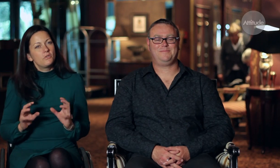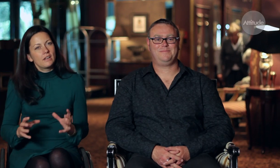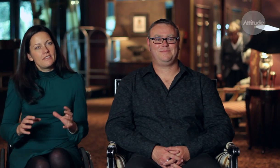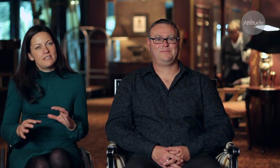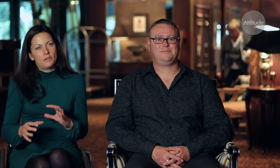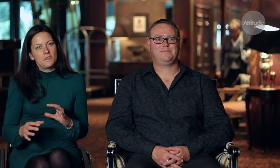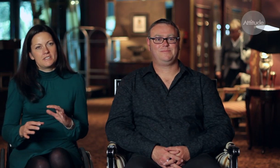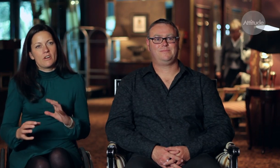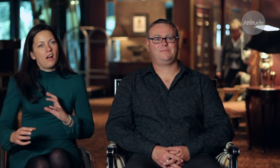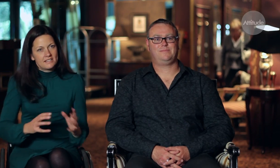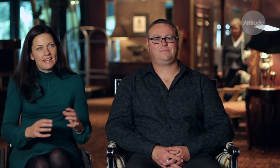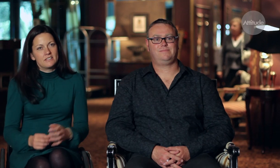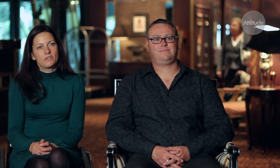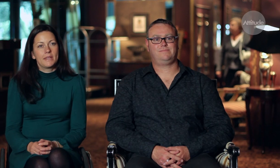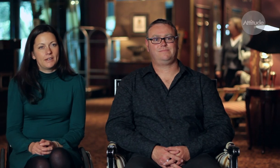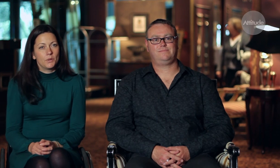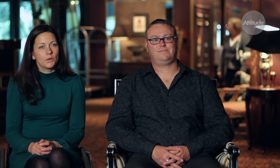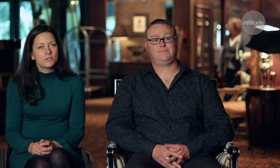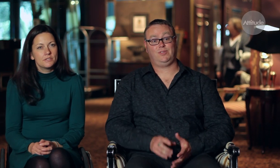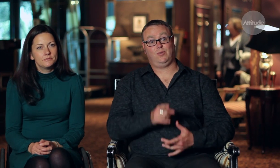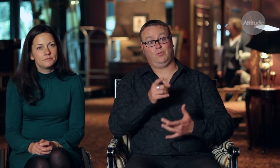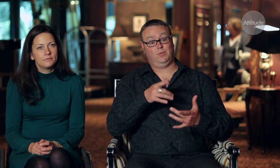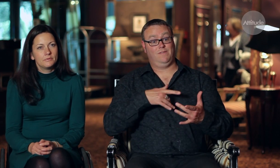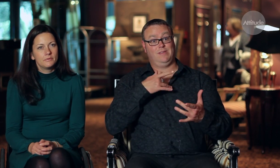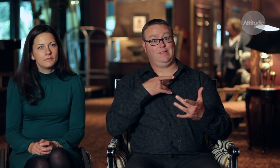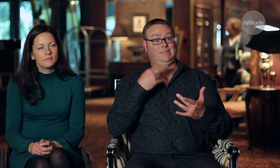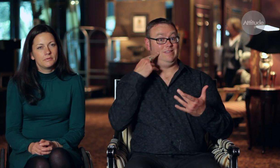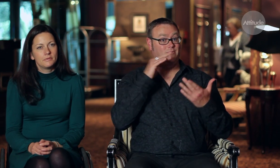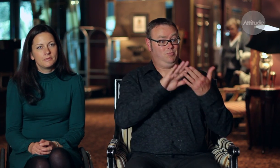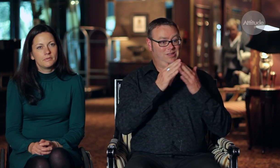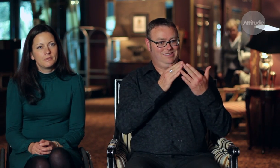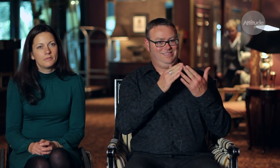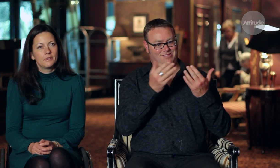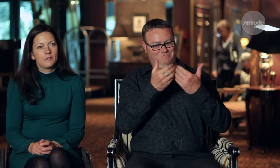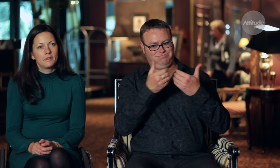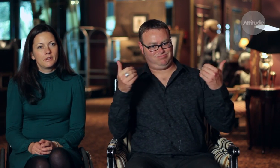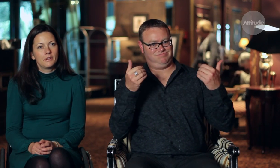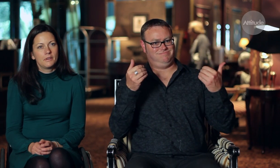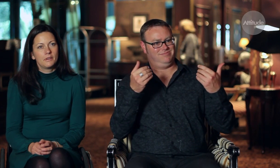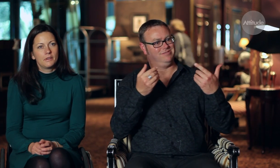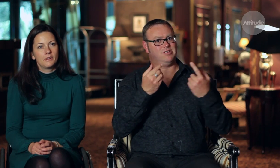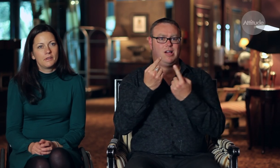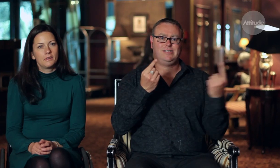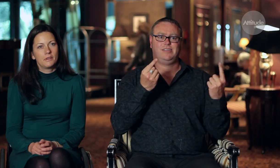Do you feel like the deaf community is isolated from the hearing world?